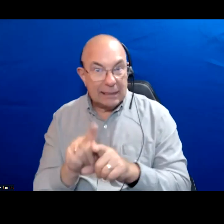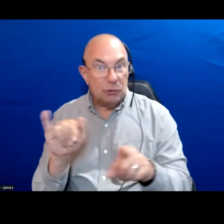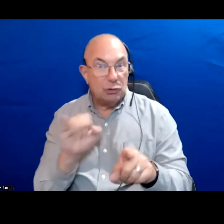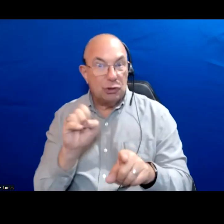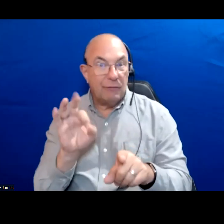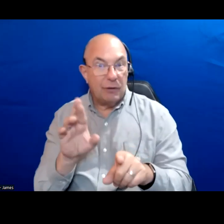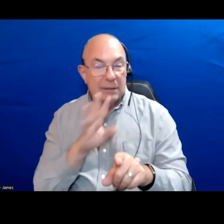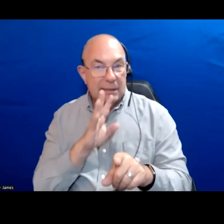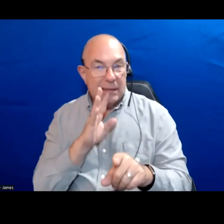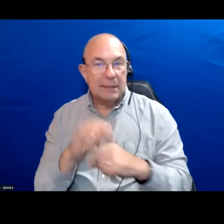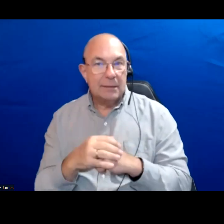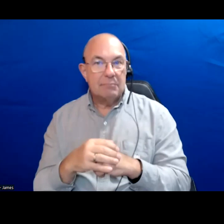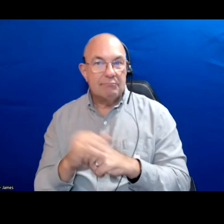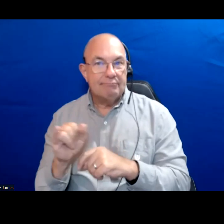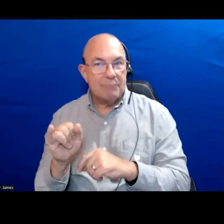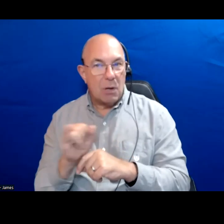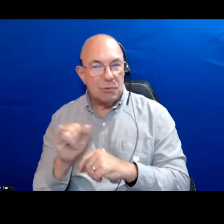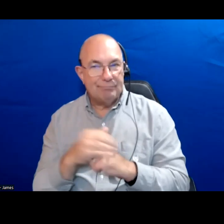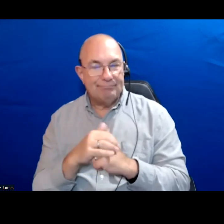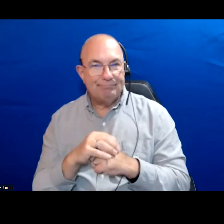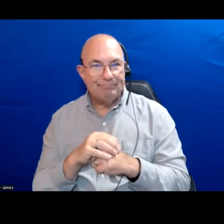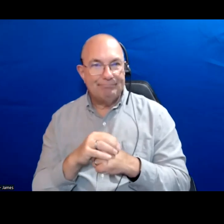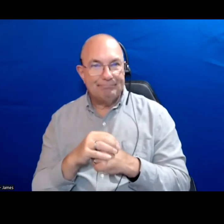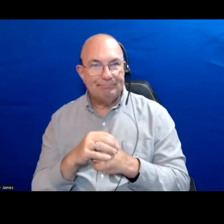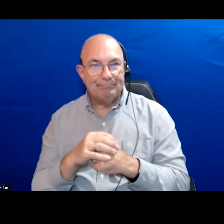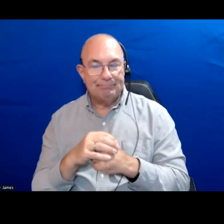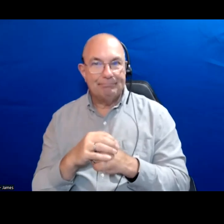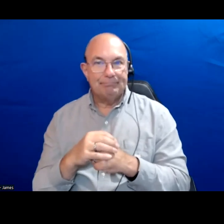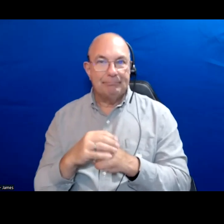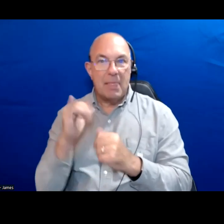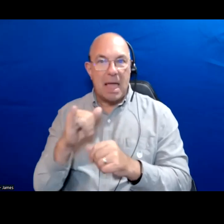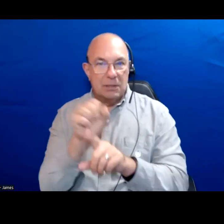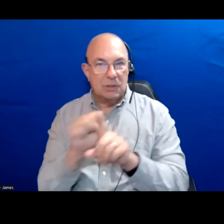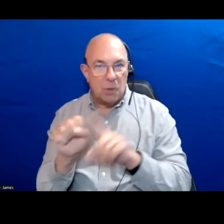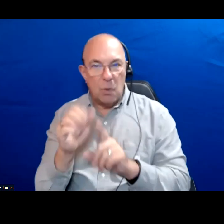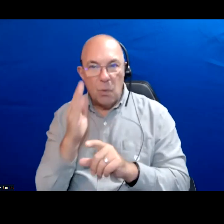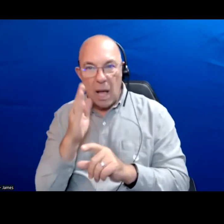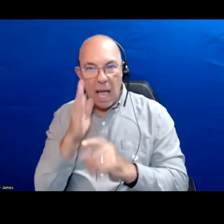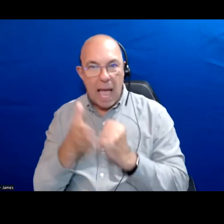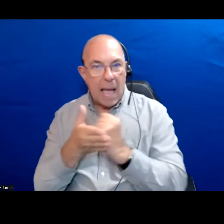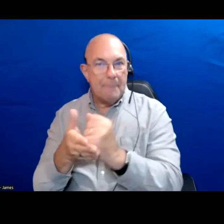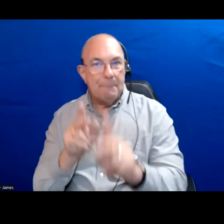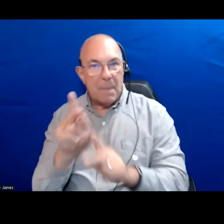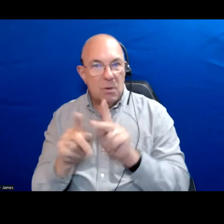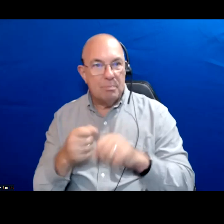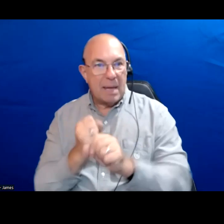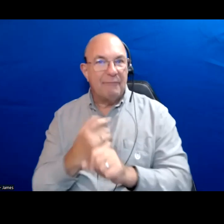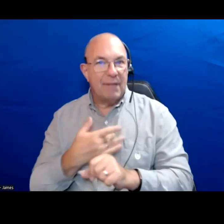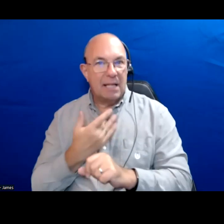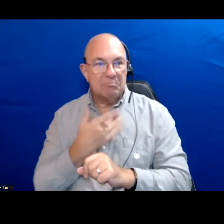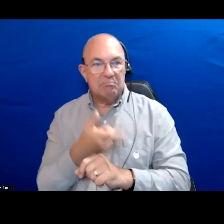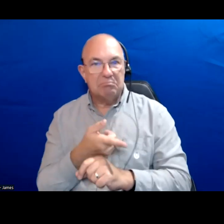But I think there is also context that will help people to feel like you know not just